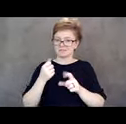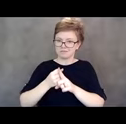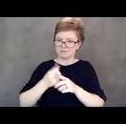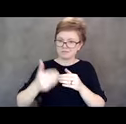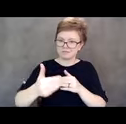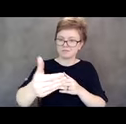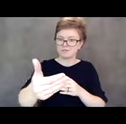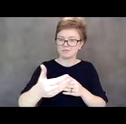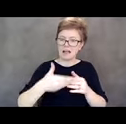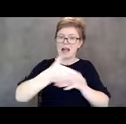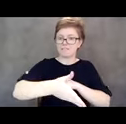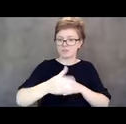Next slide please.